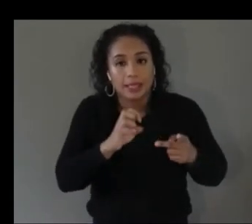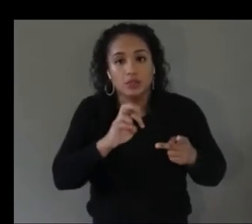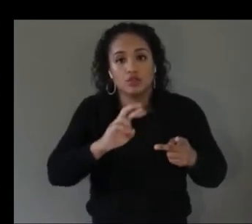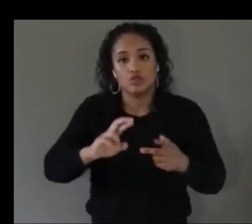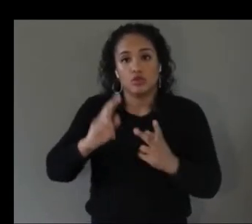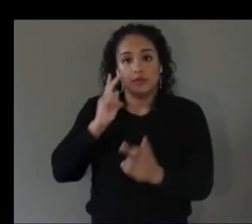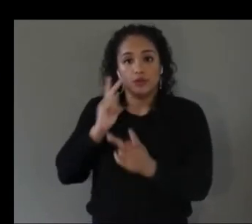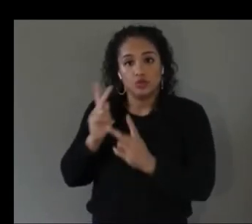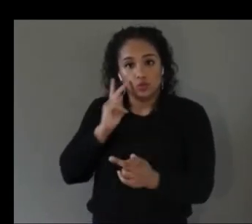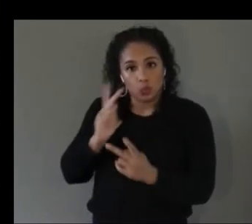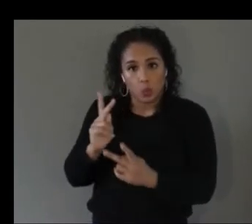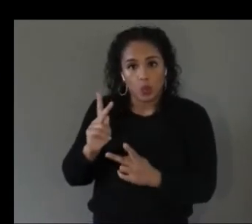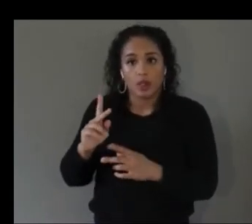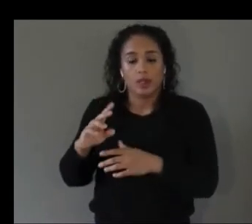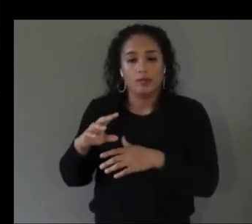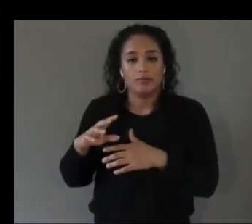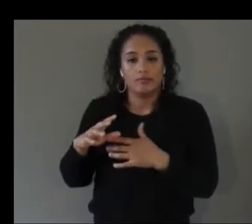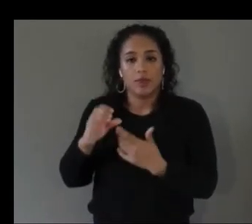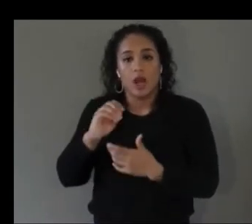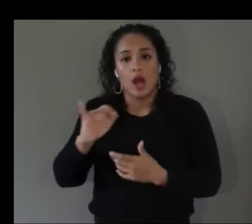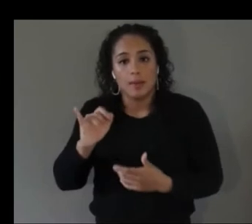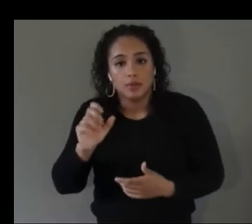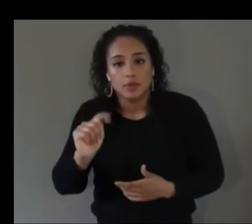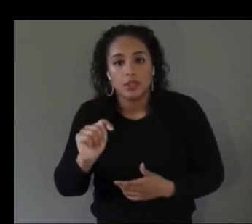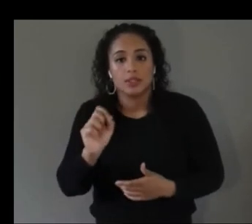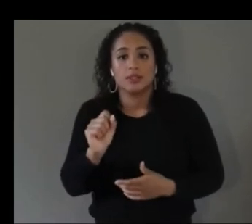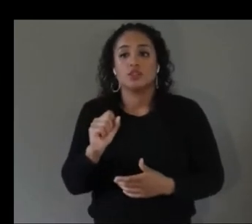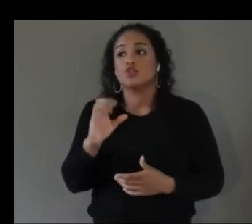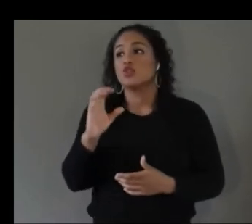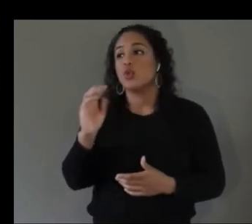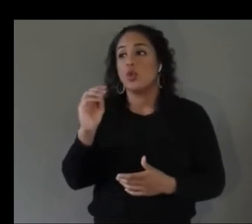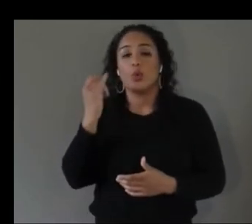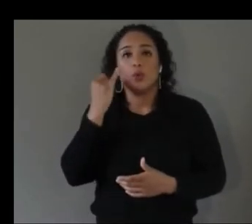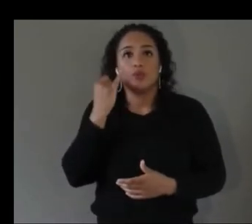a couple different options where you would like to place that content so for instance if you had a